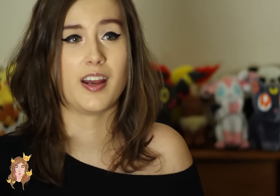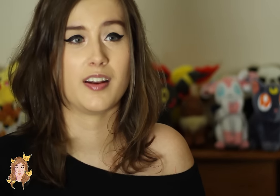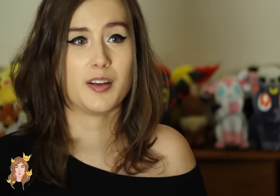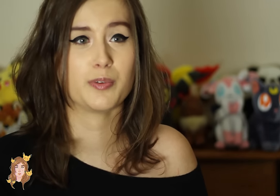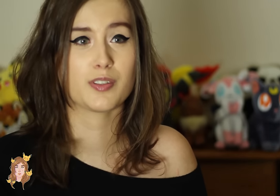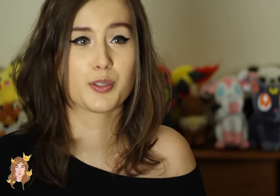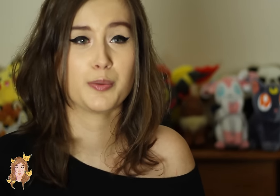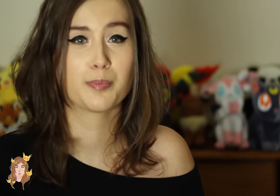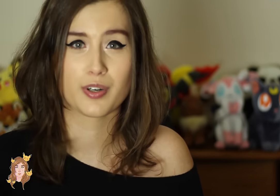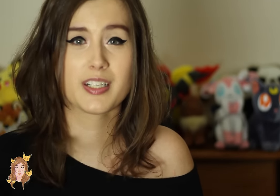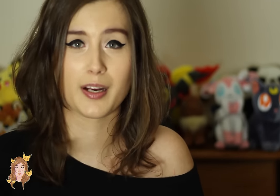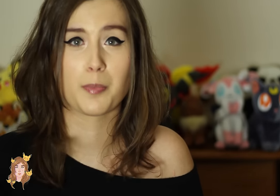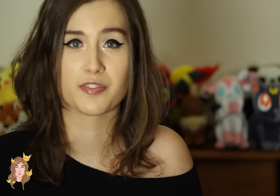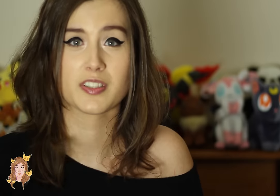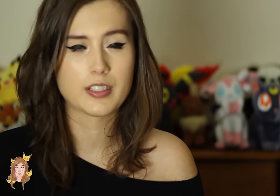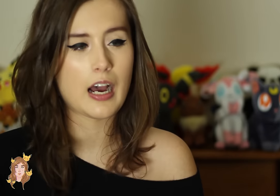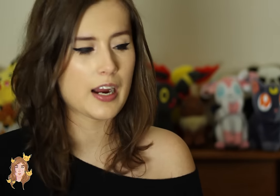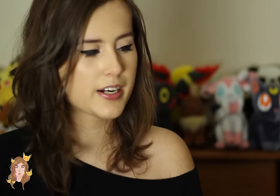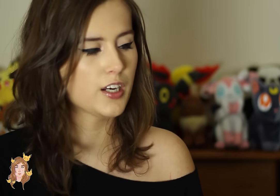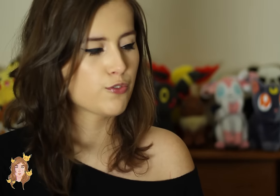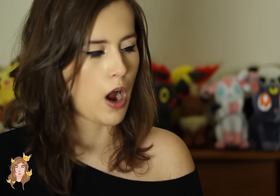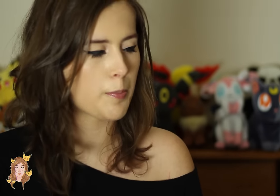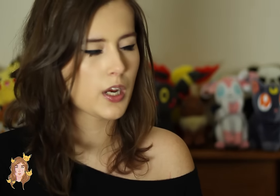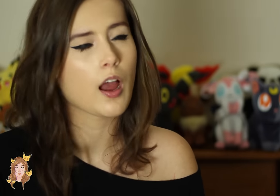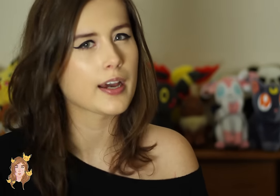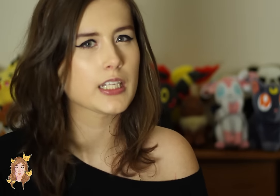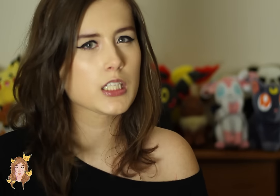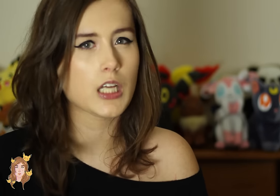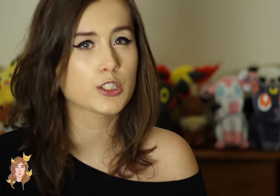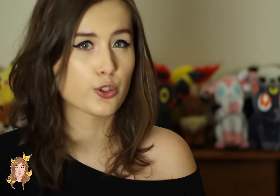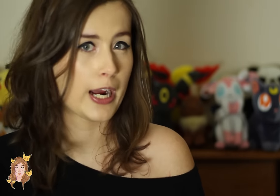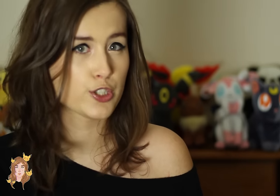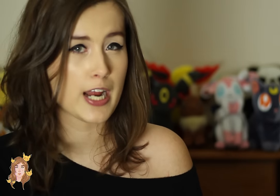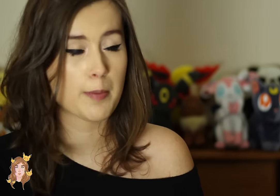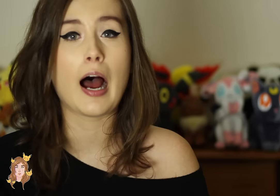and it was pretty damn perfect. Now, I give Robbie - I think that’s the writer’s name -